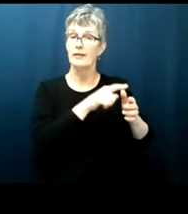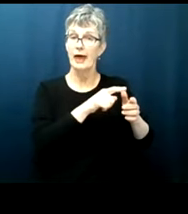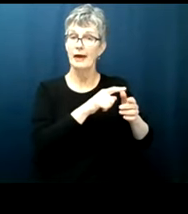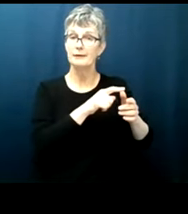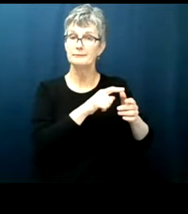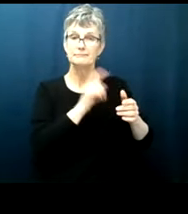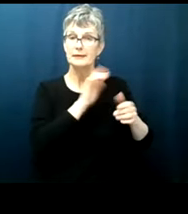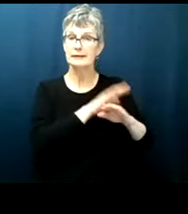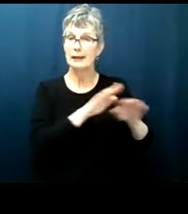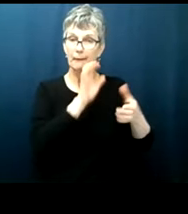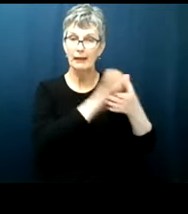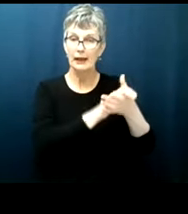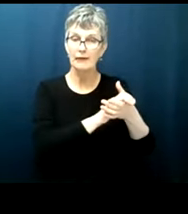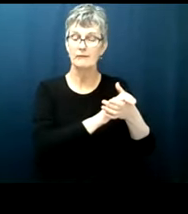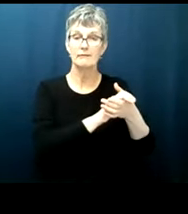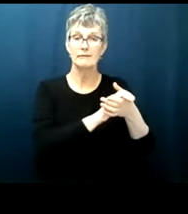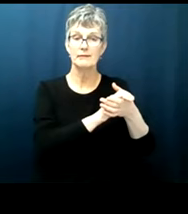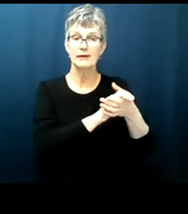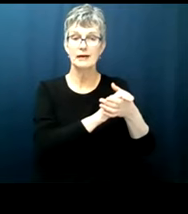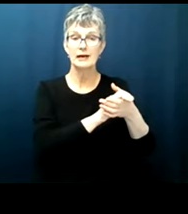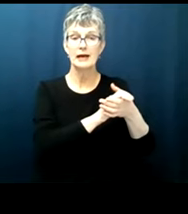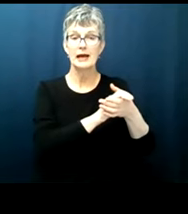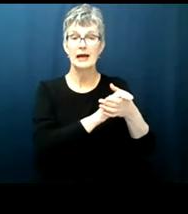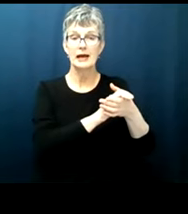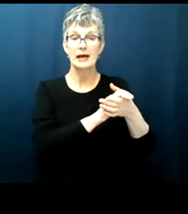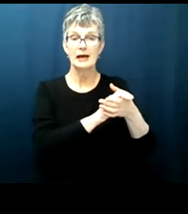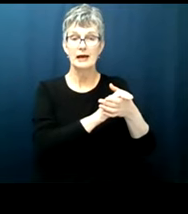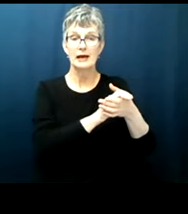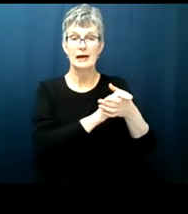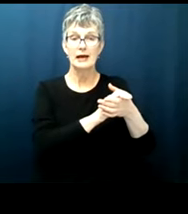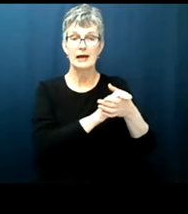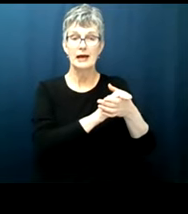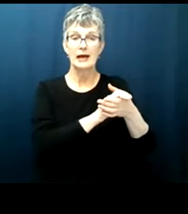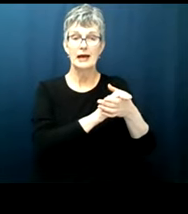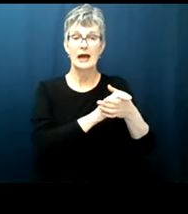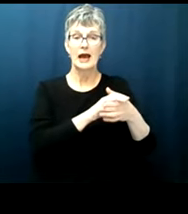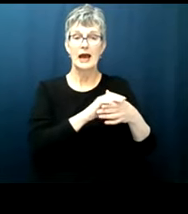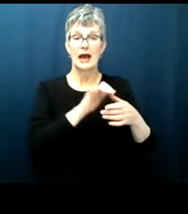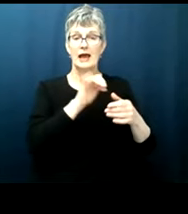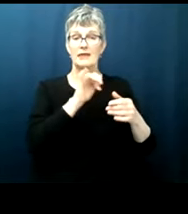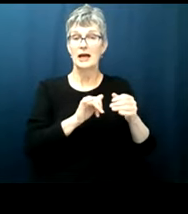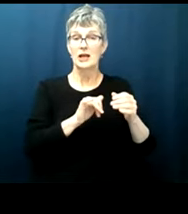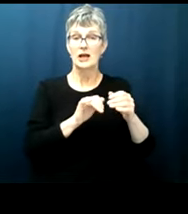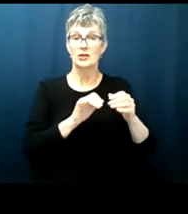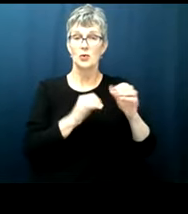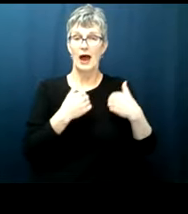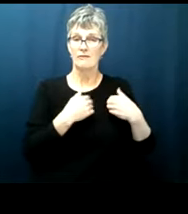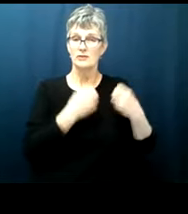overwhelming democracy would lead to a good form of government in fact they were far more concerned